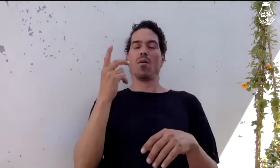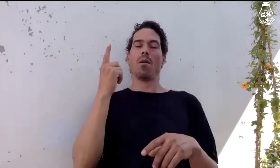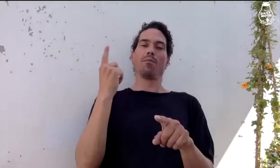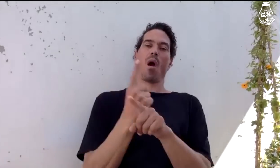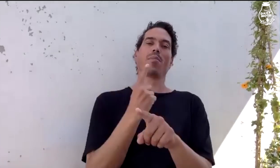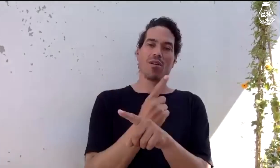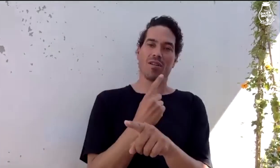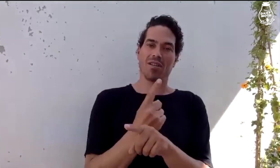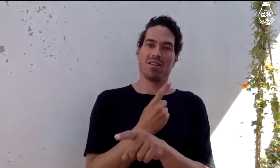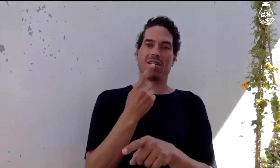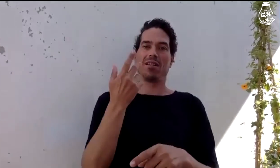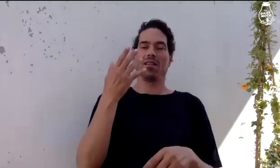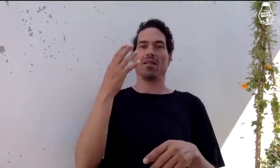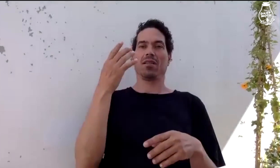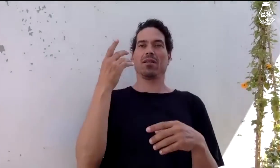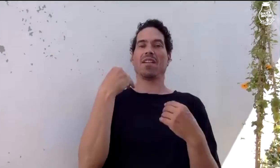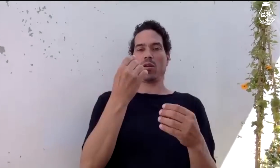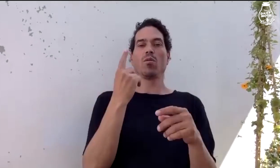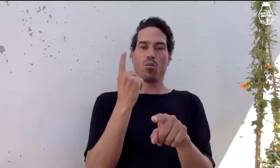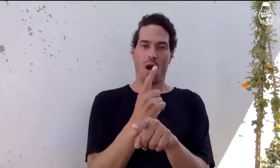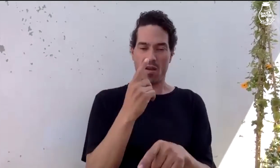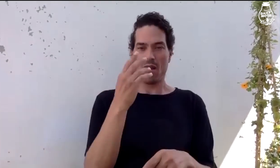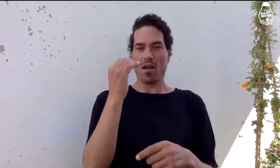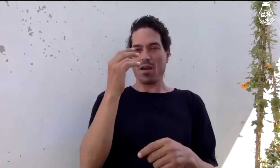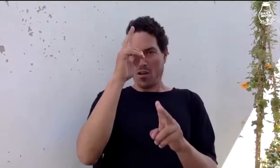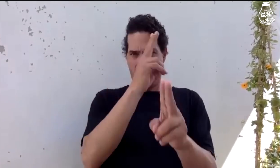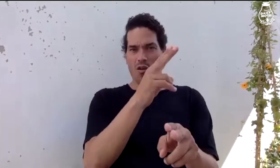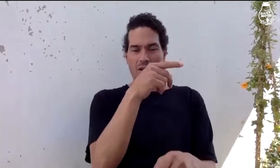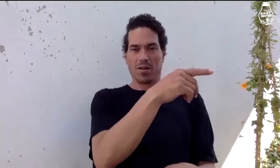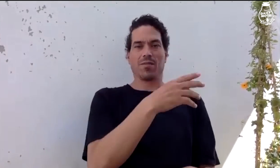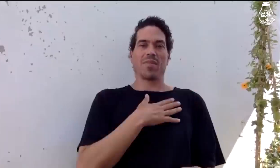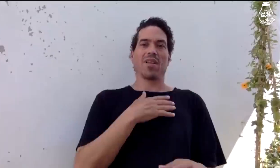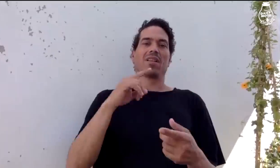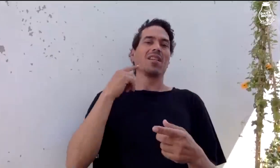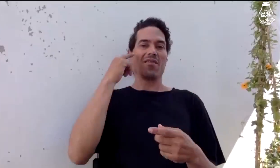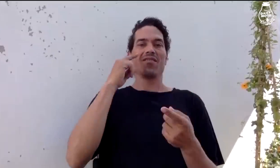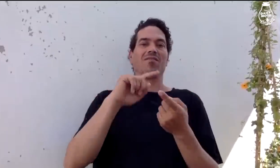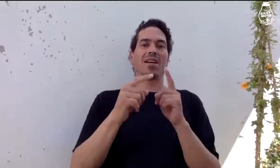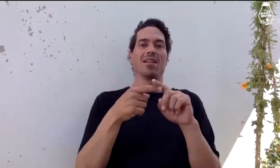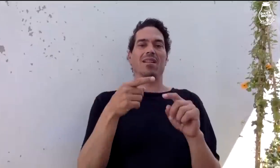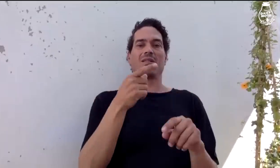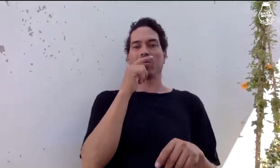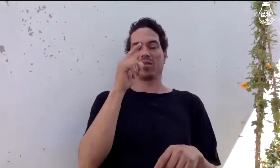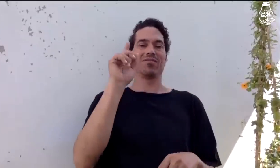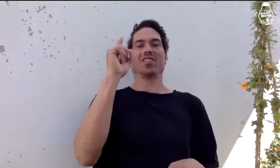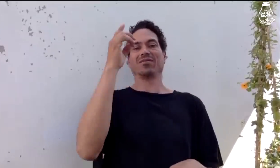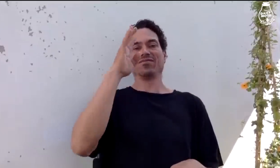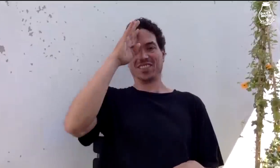there's a better, more appropriate term for that move. Right. So it honors my deaf friend, the originator of that move